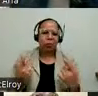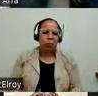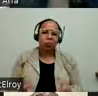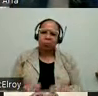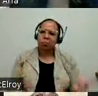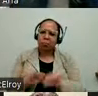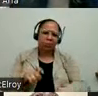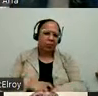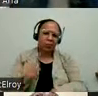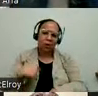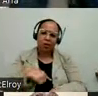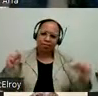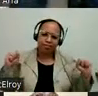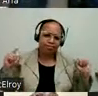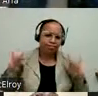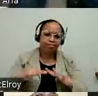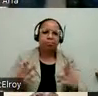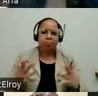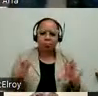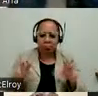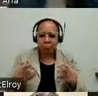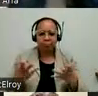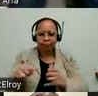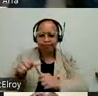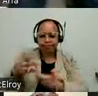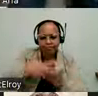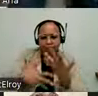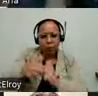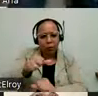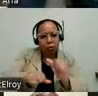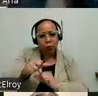other. And I know that it was just nice to